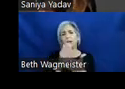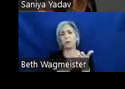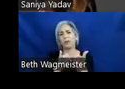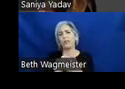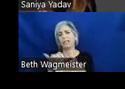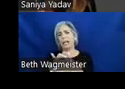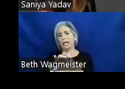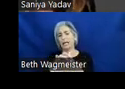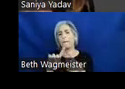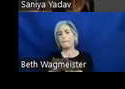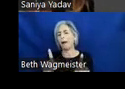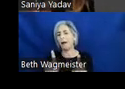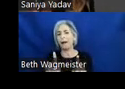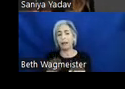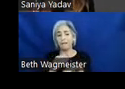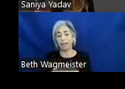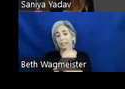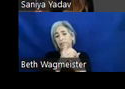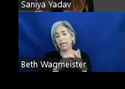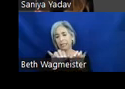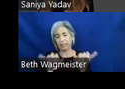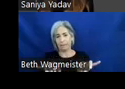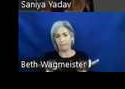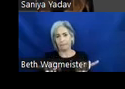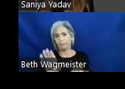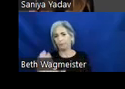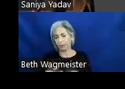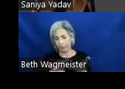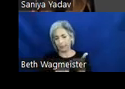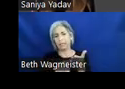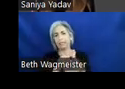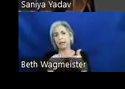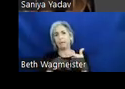ultimately affects the design system. So let's talk about logical order for example.